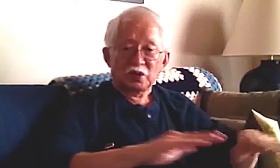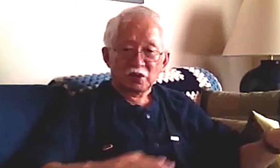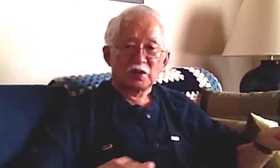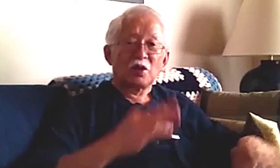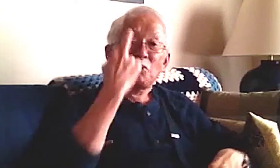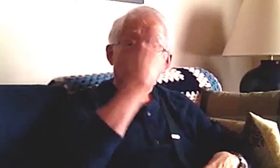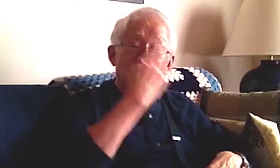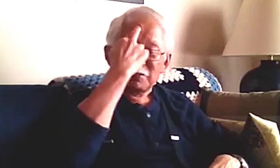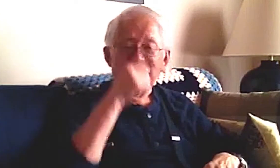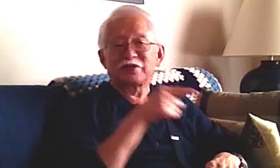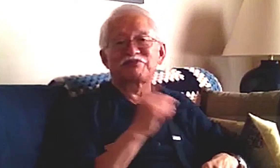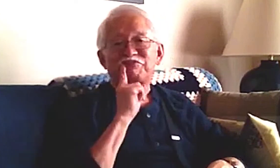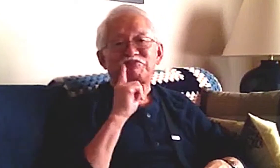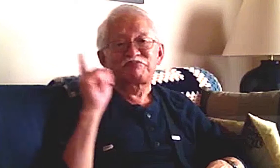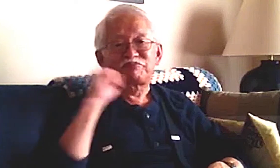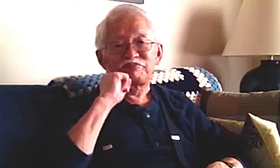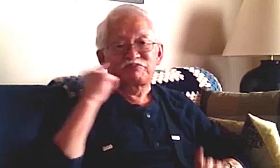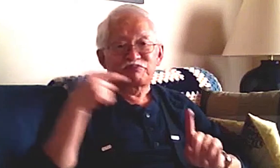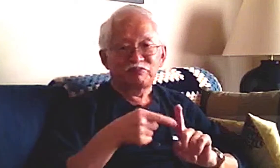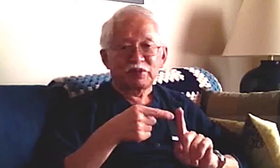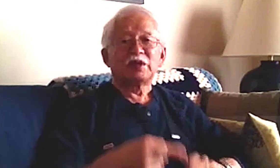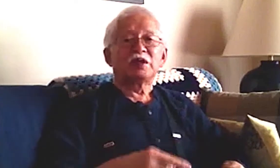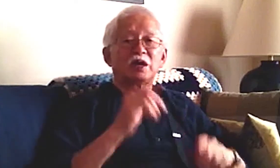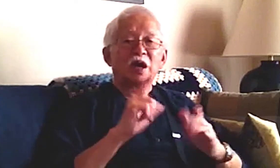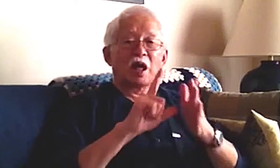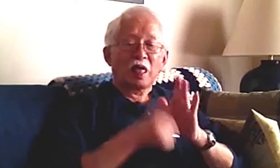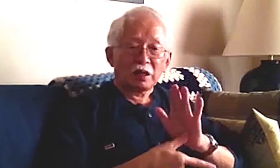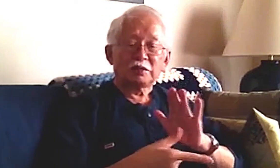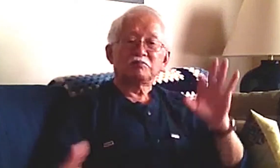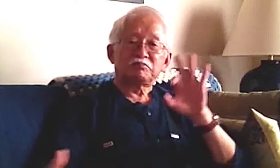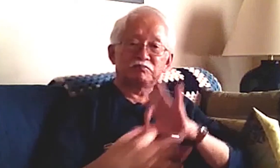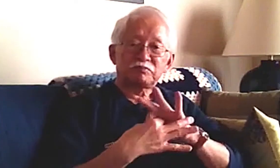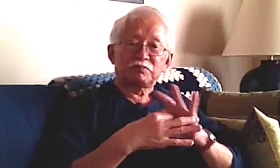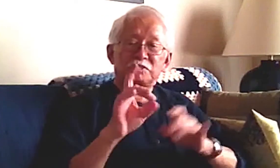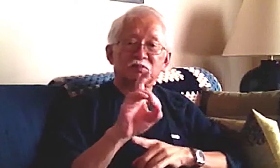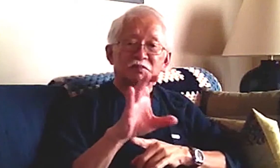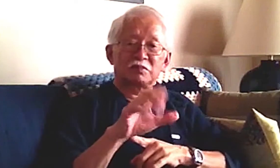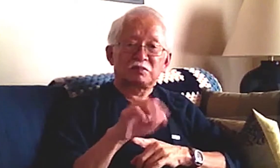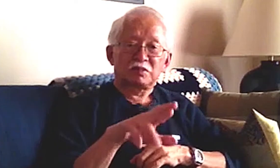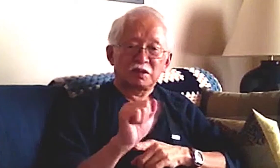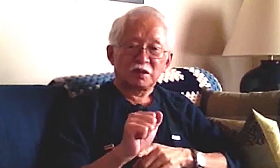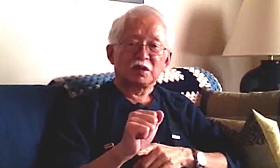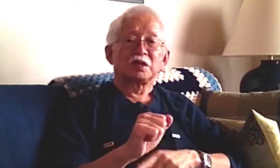and she felt that they thought she was a bad mother because she was Deaf. Then she found DCARA